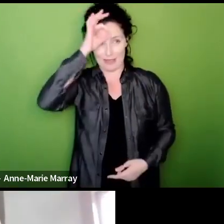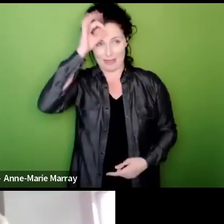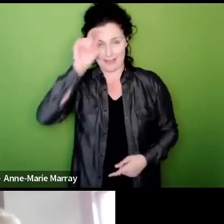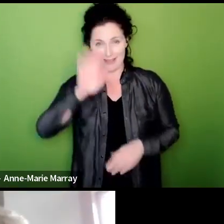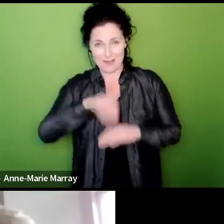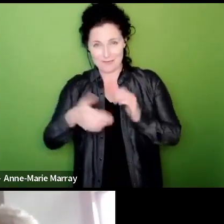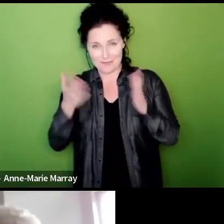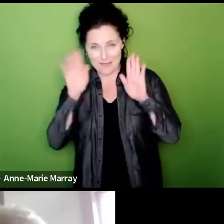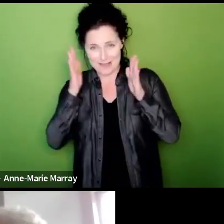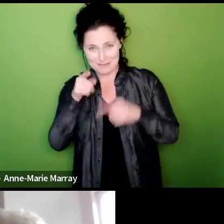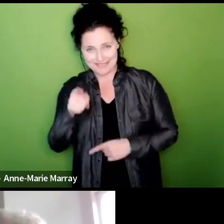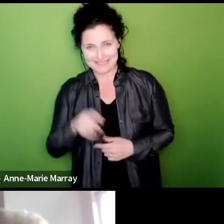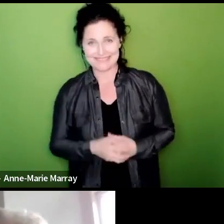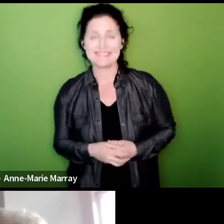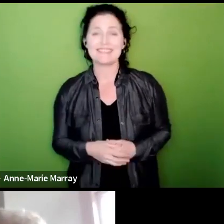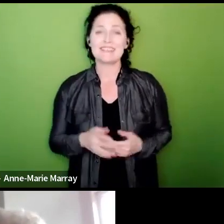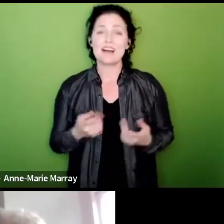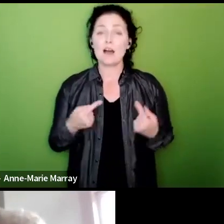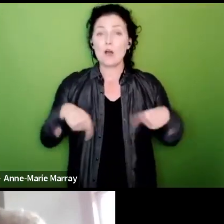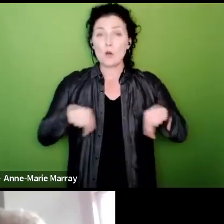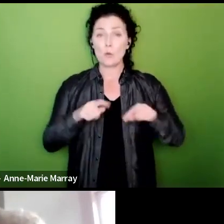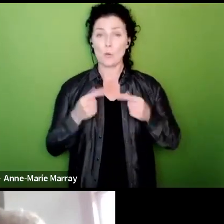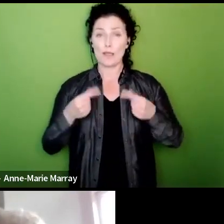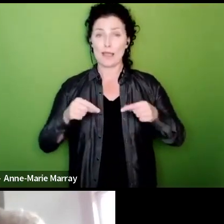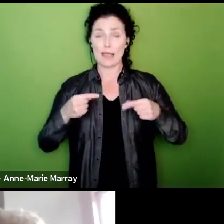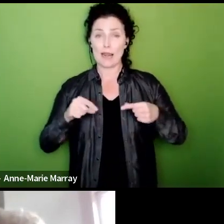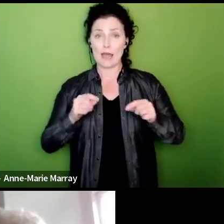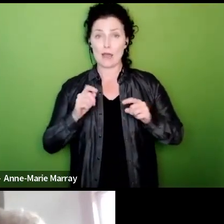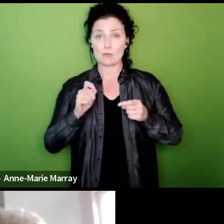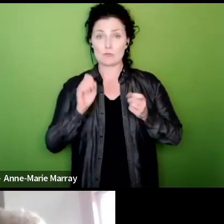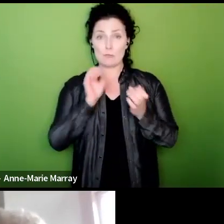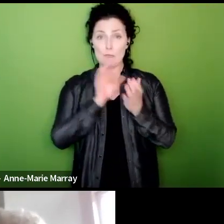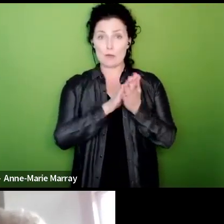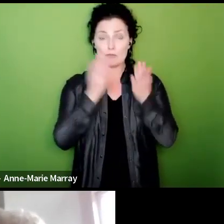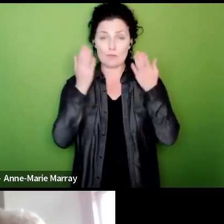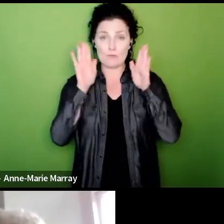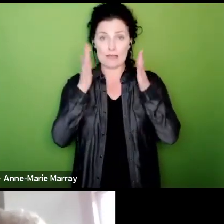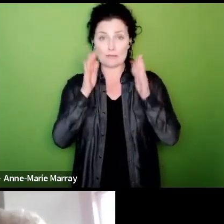are we allowed to post things on Facebook about the strike or is this banned political activity